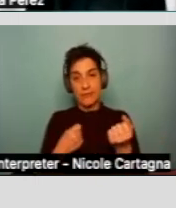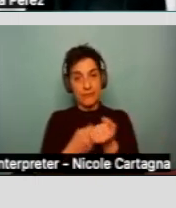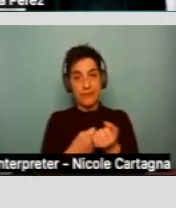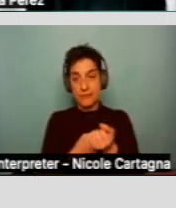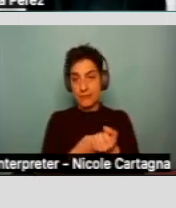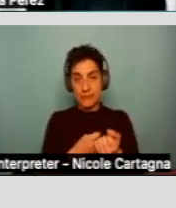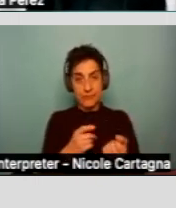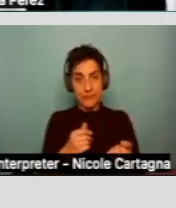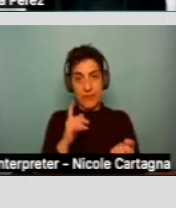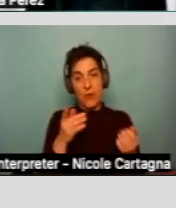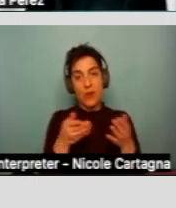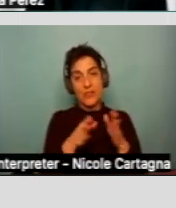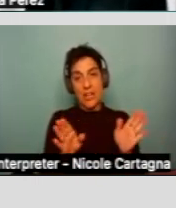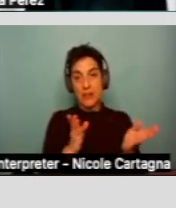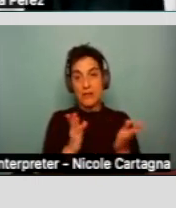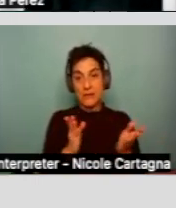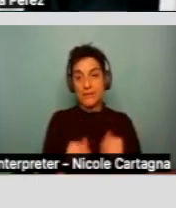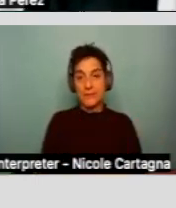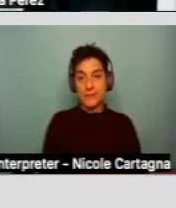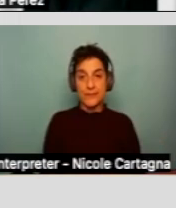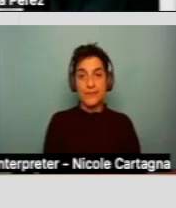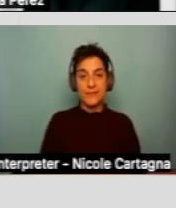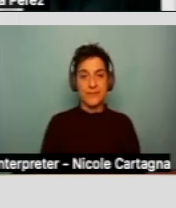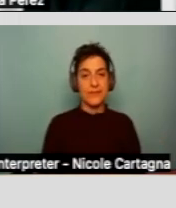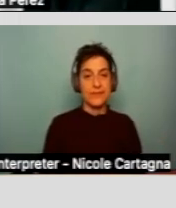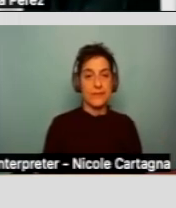generic resources. Generic resources should be included in the IPP.